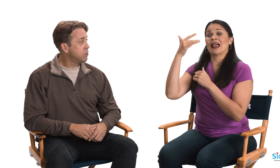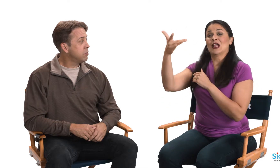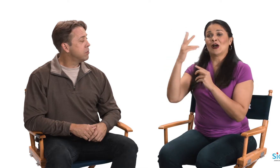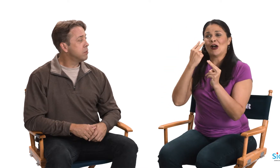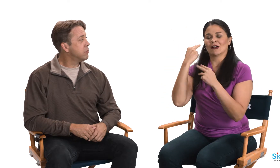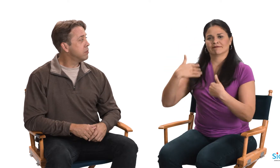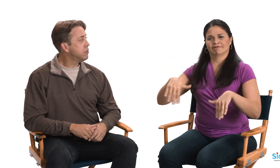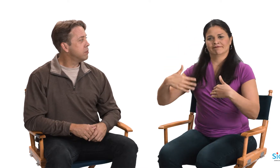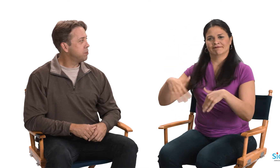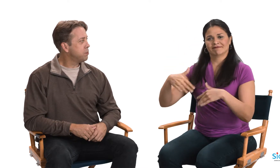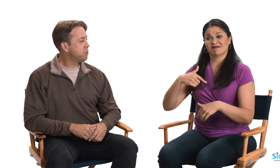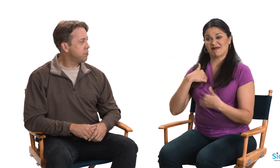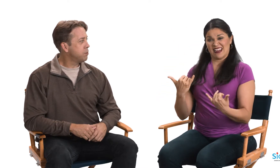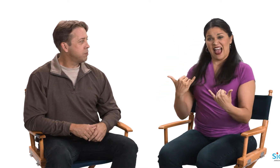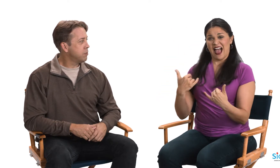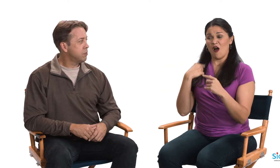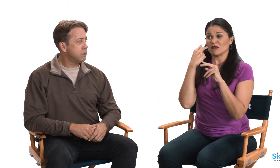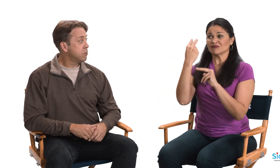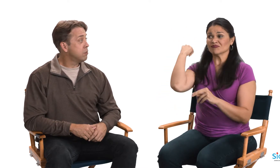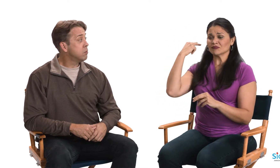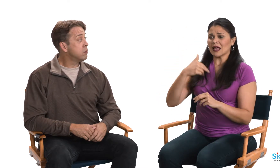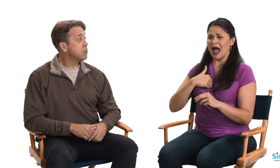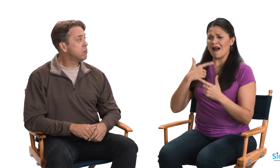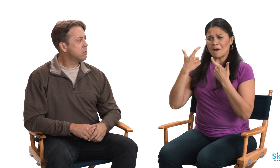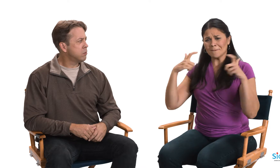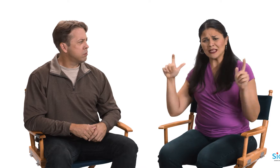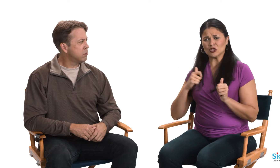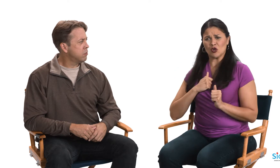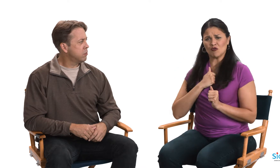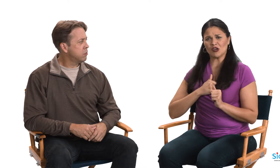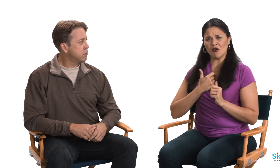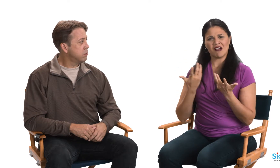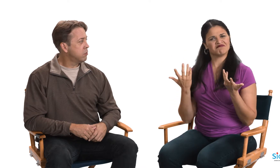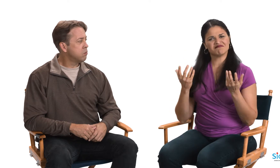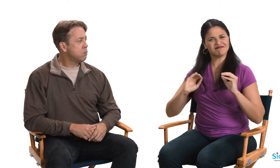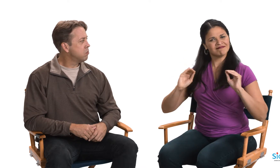Later you'll look back and well, for myself, I look back and I don't have any big regrets.